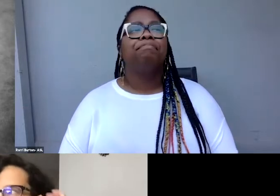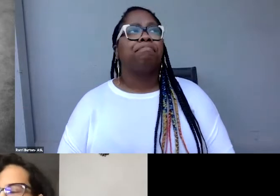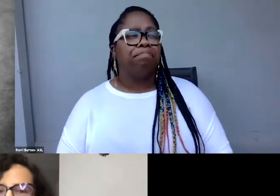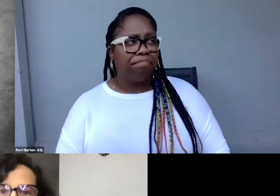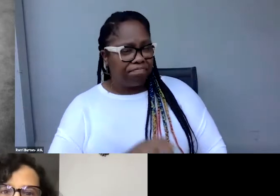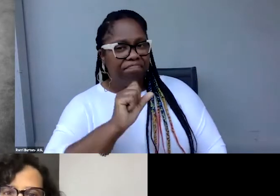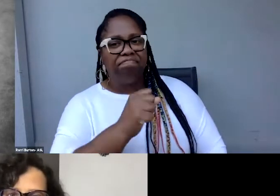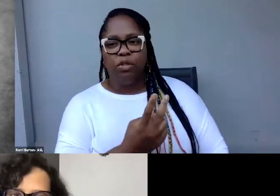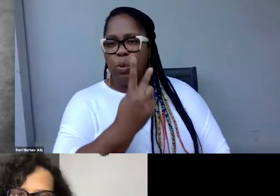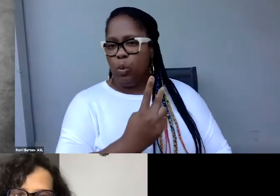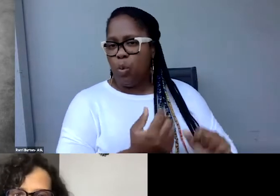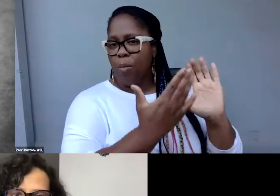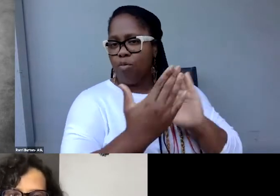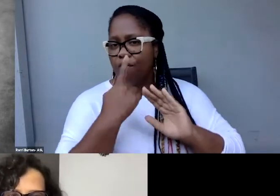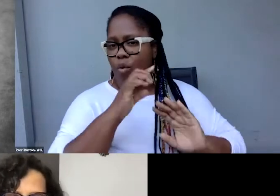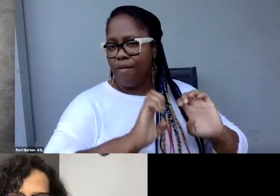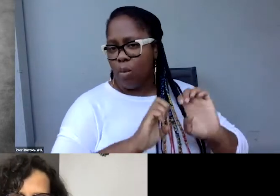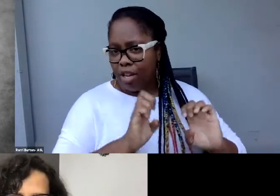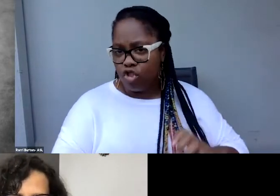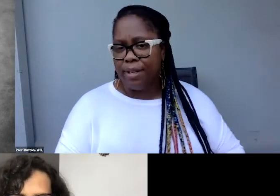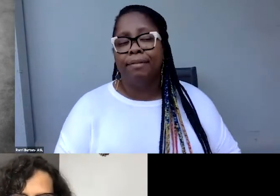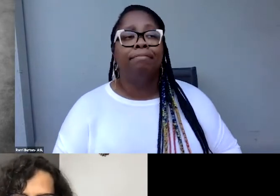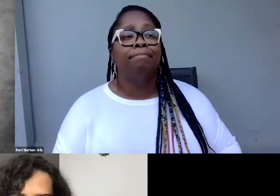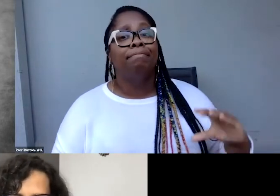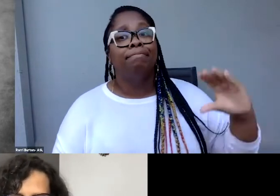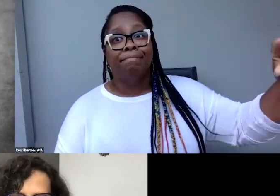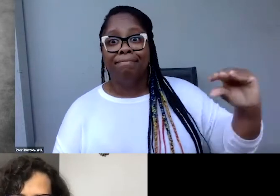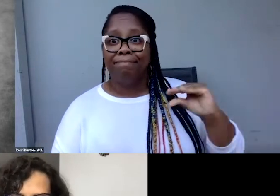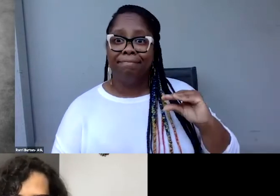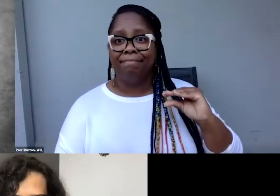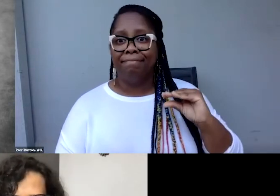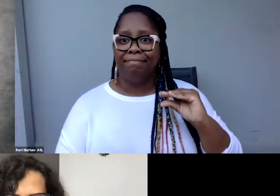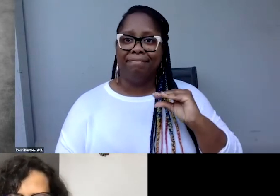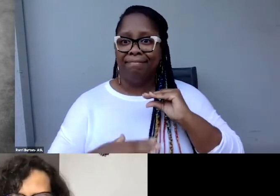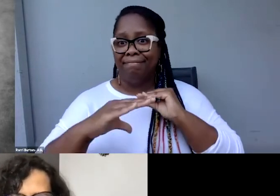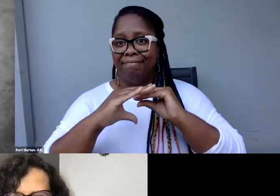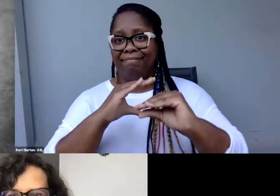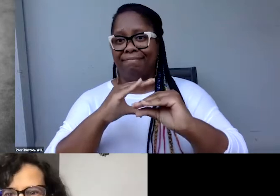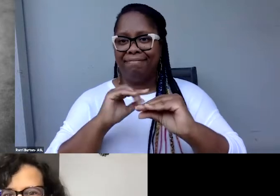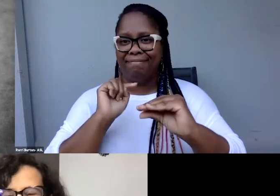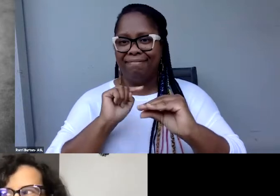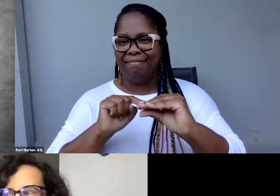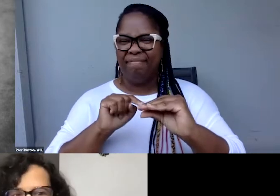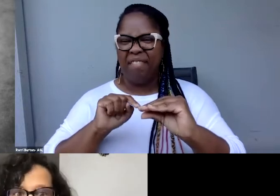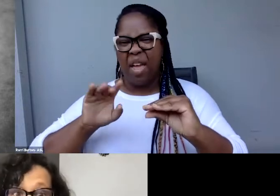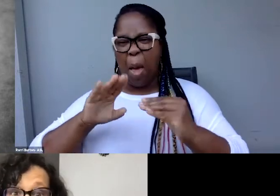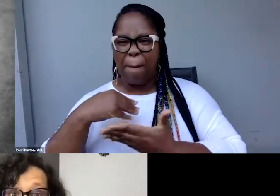The first is as soon as I load one of these budget captions into my software,